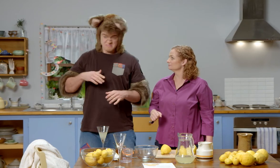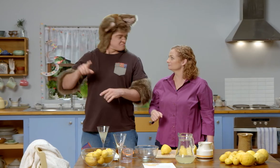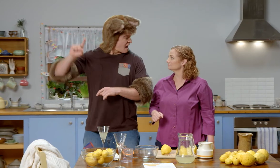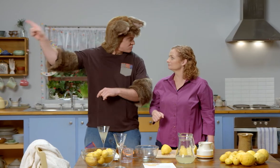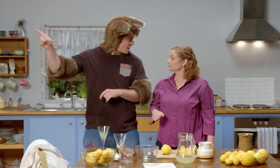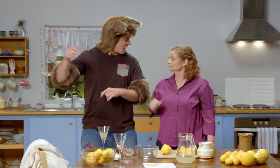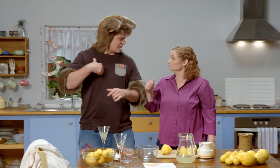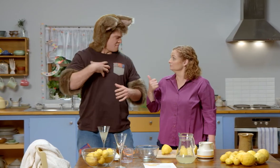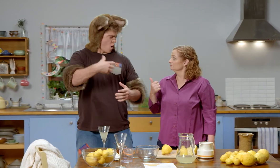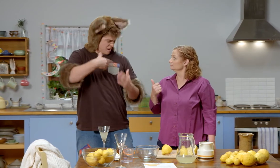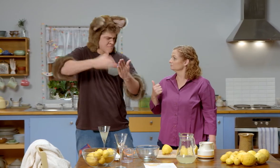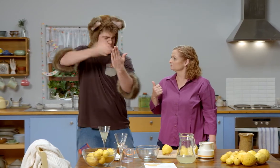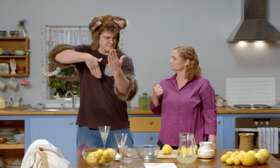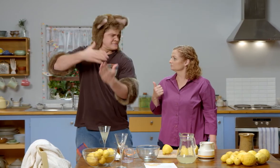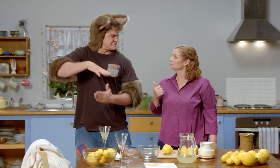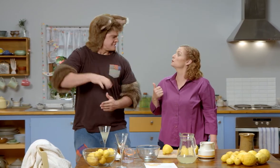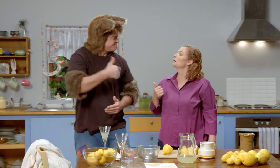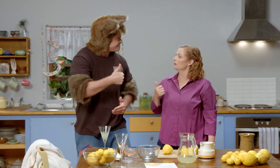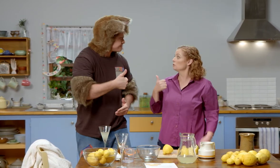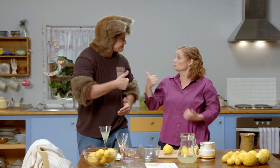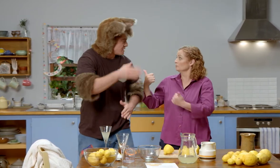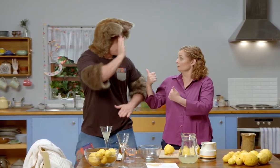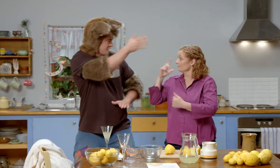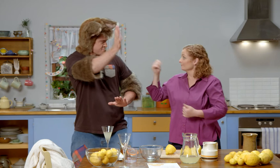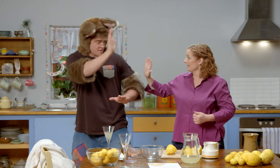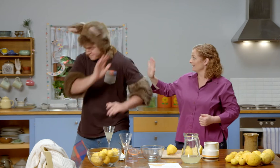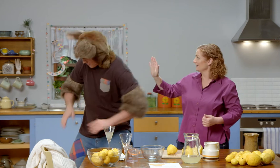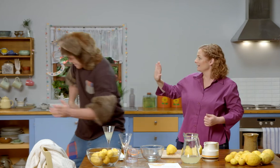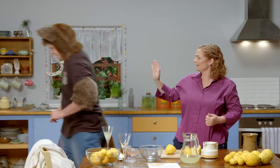I think I'm ready to go outside and keep painting. Bye Sally!